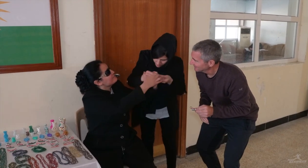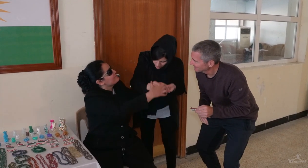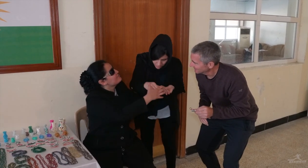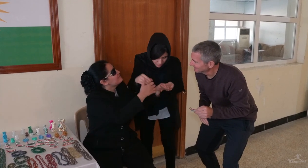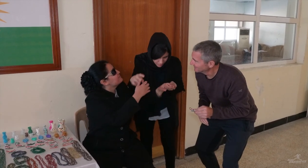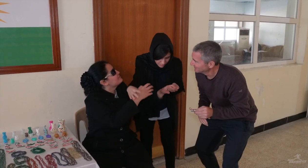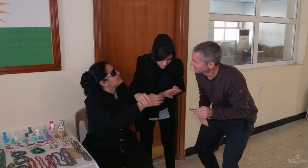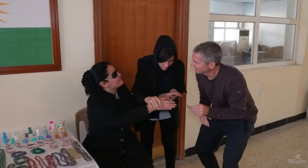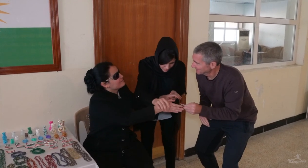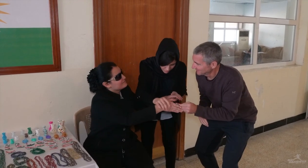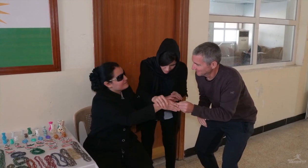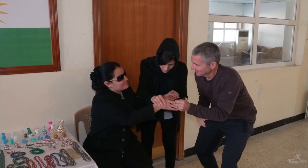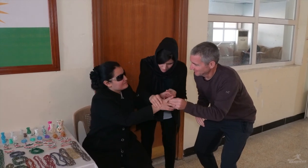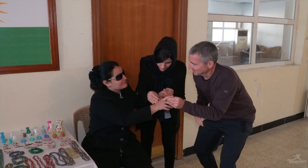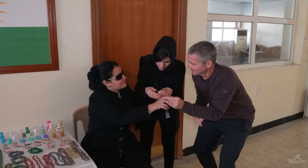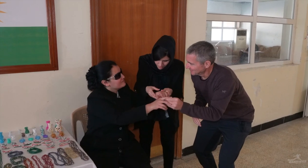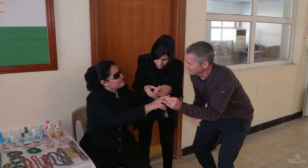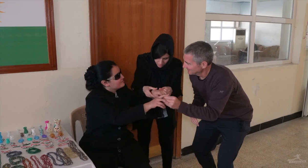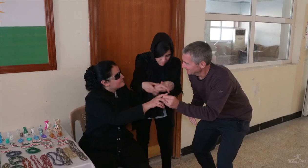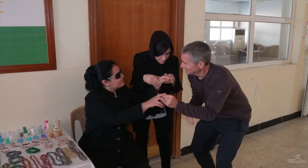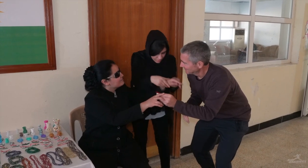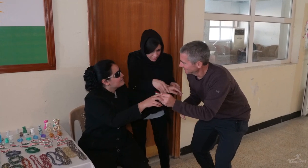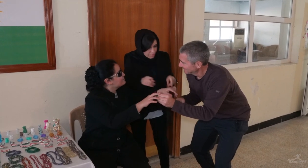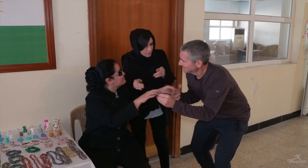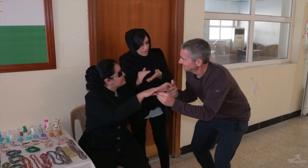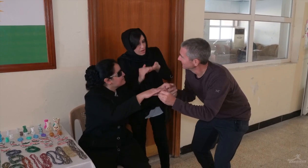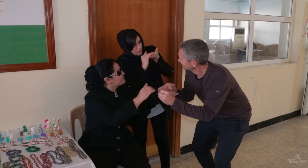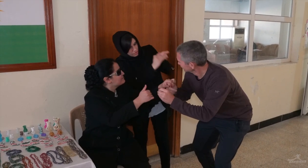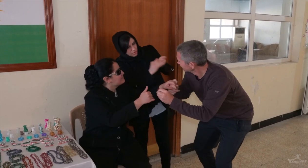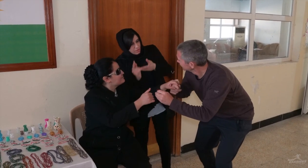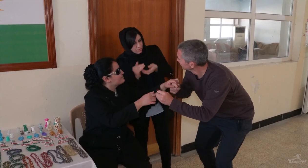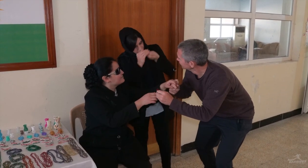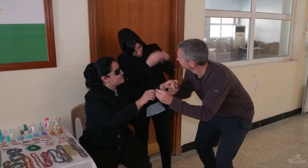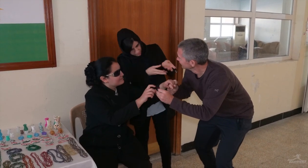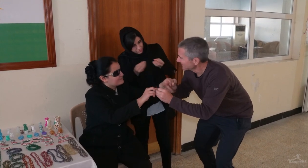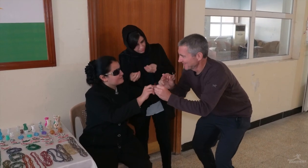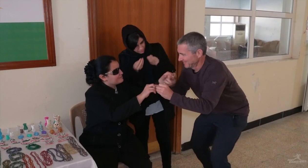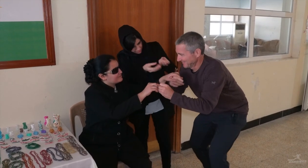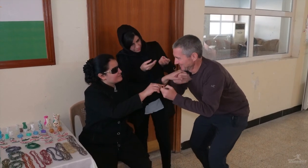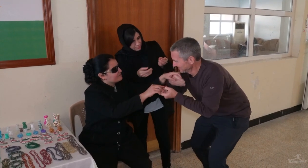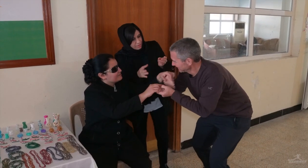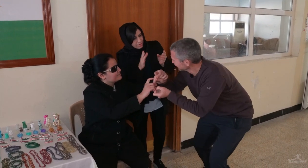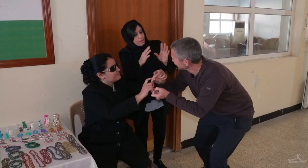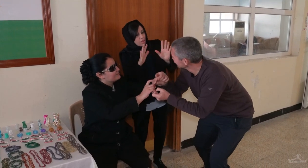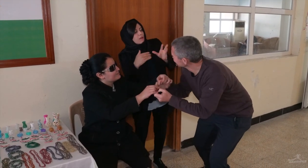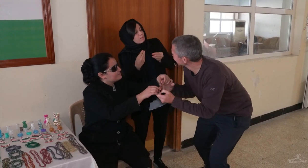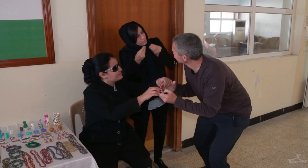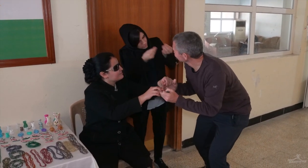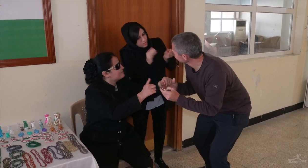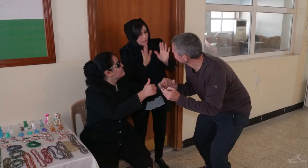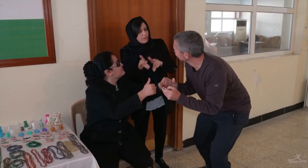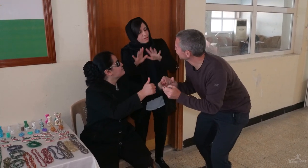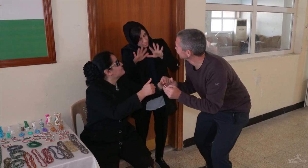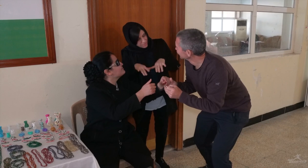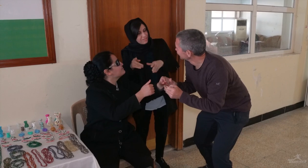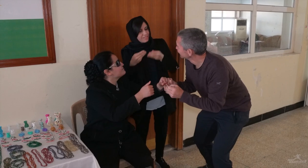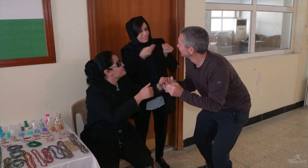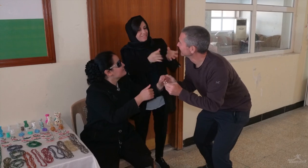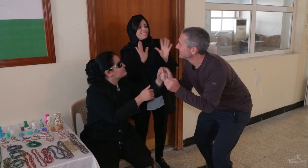You may go ahead and give him a gift. No, I want to buy it. It's our gift to you.